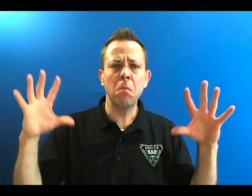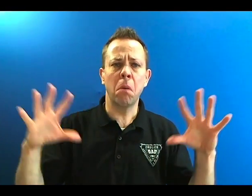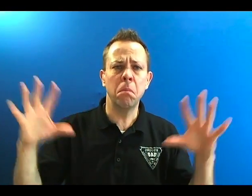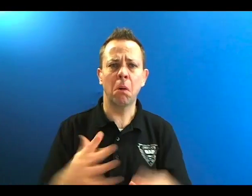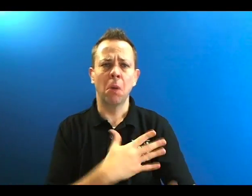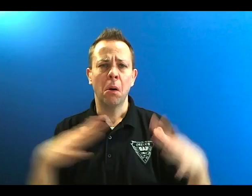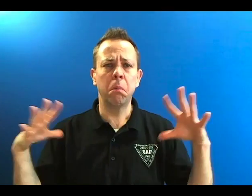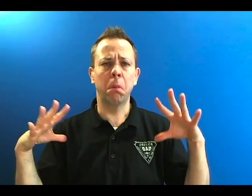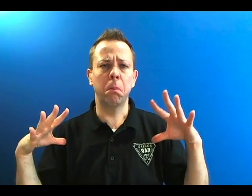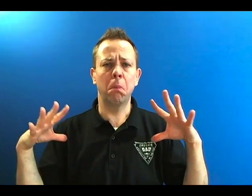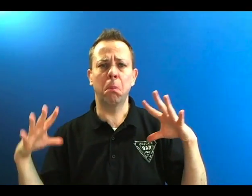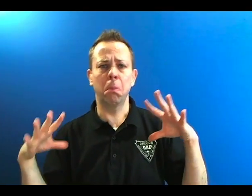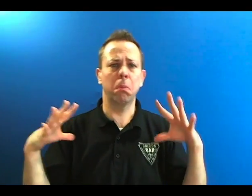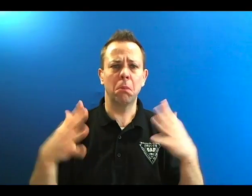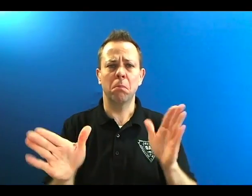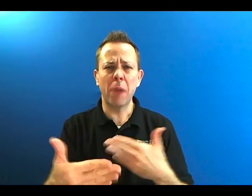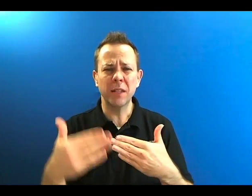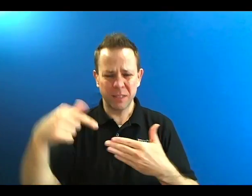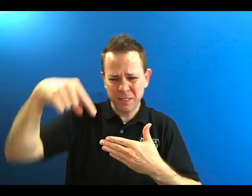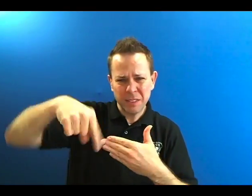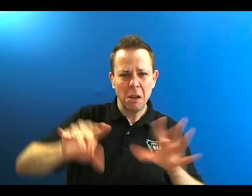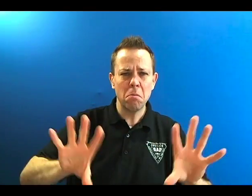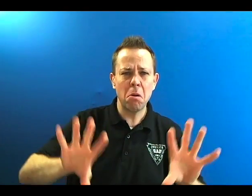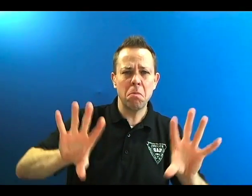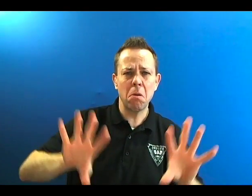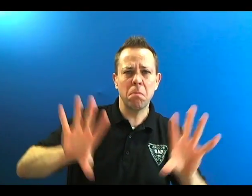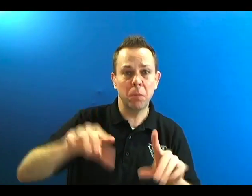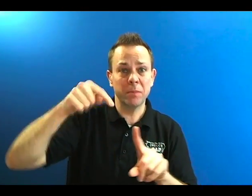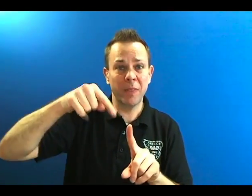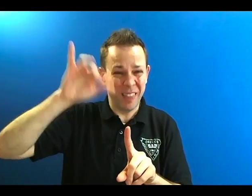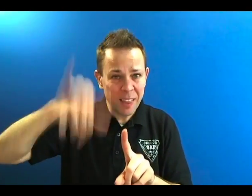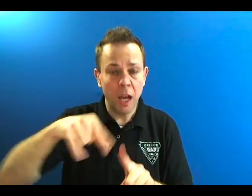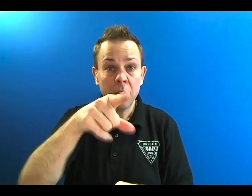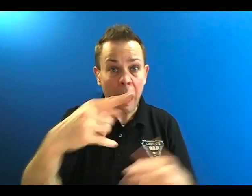boom box or speaker box that will provide vibration for our conference program.